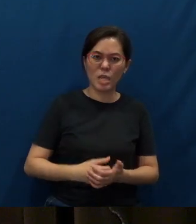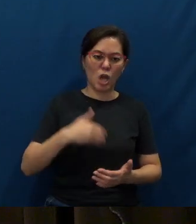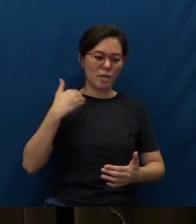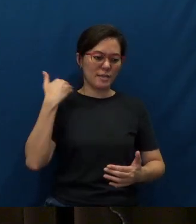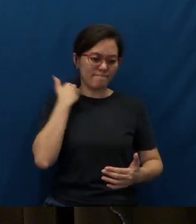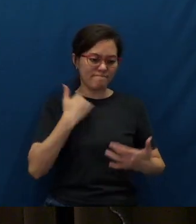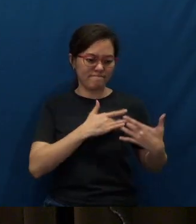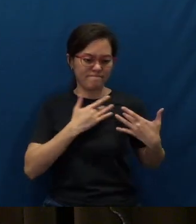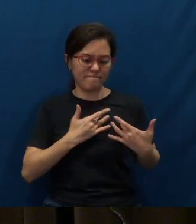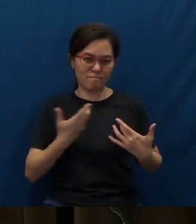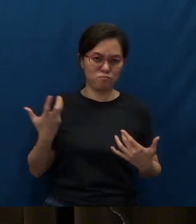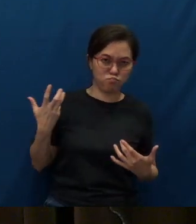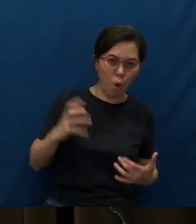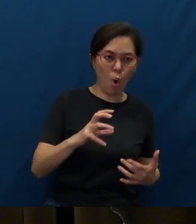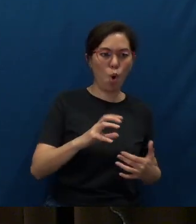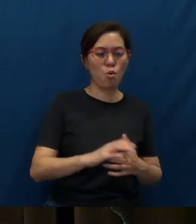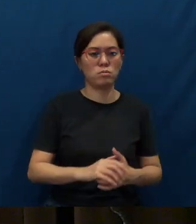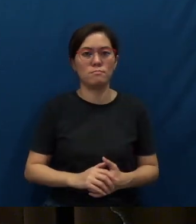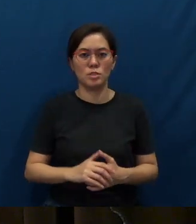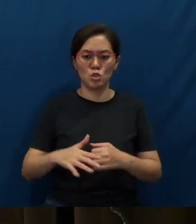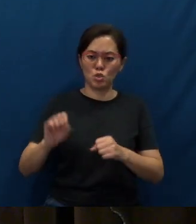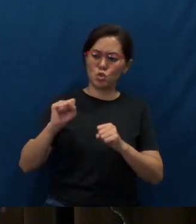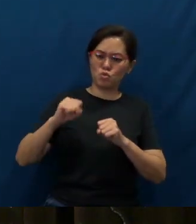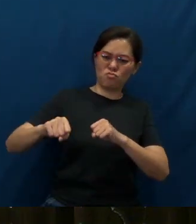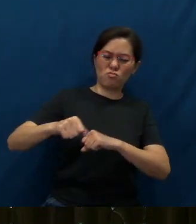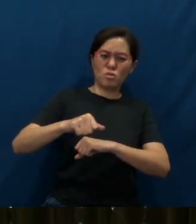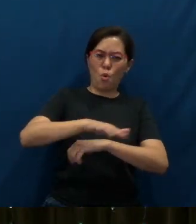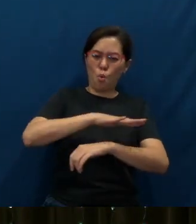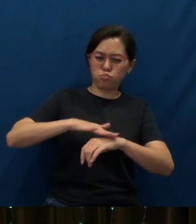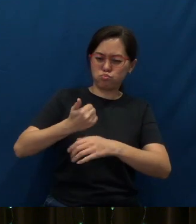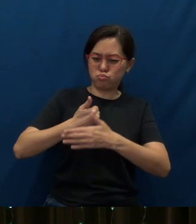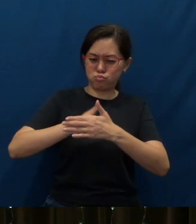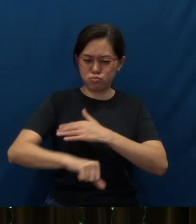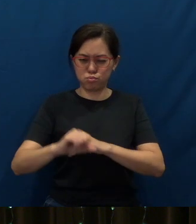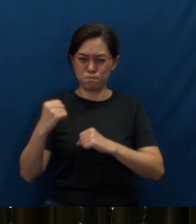supernatural power to reach the people that God wants us to reach.